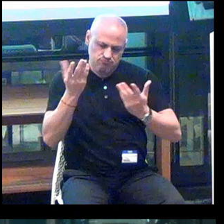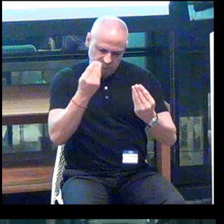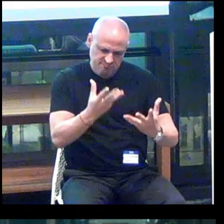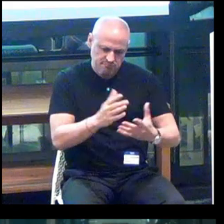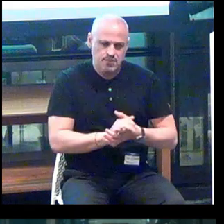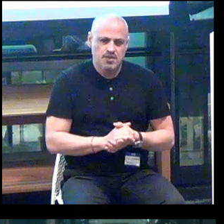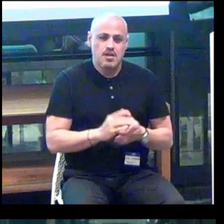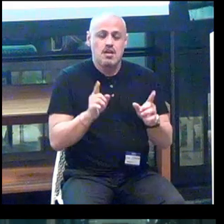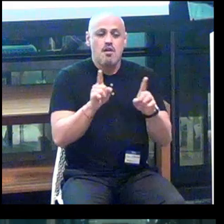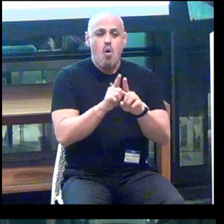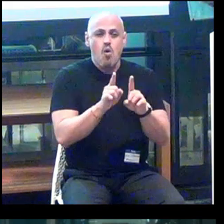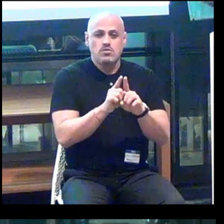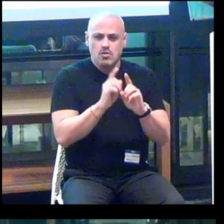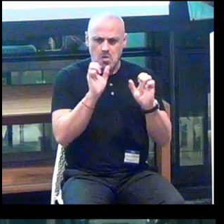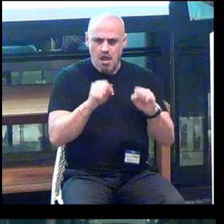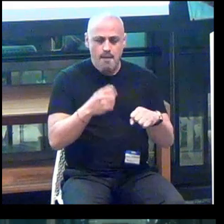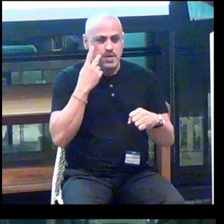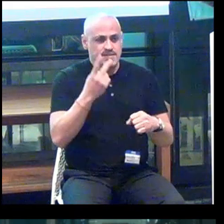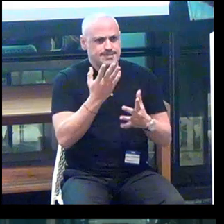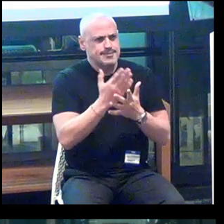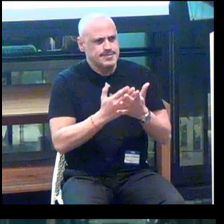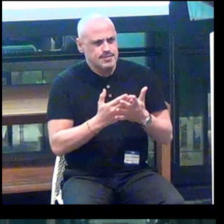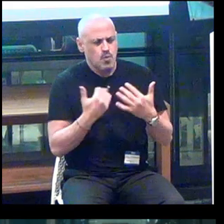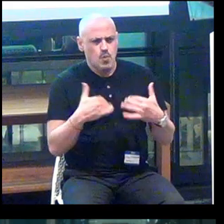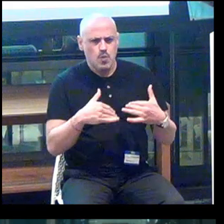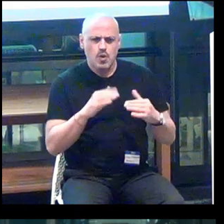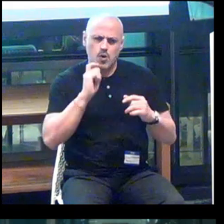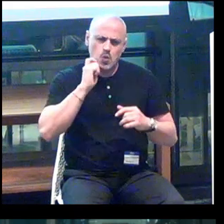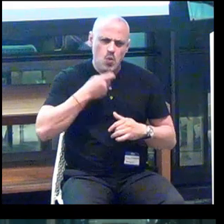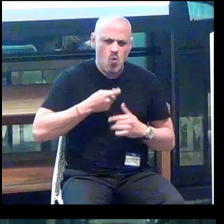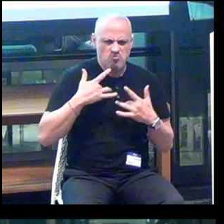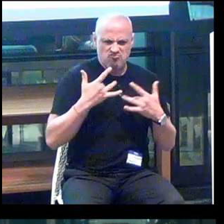And we've been able to see some really cool trends now.